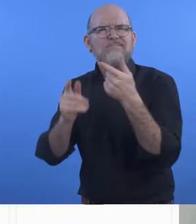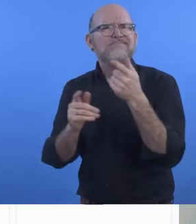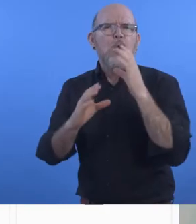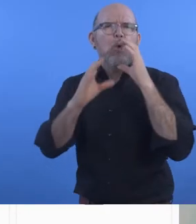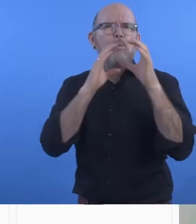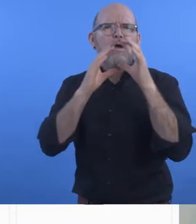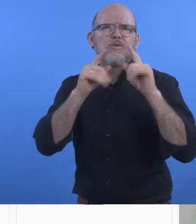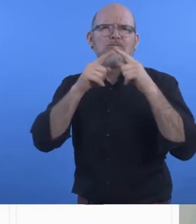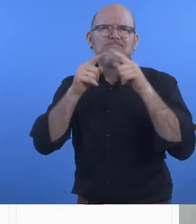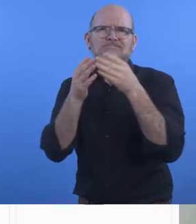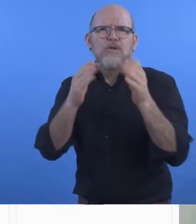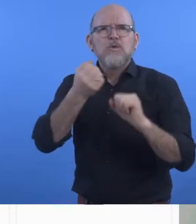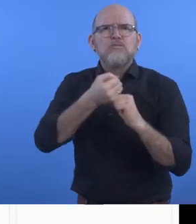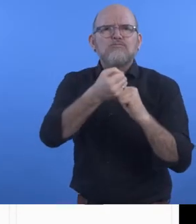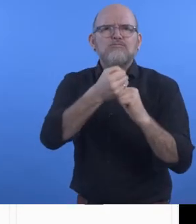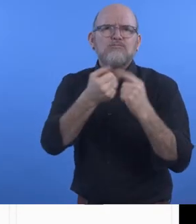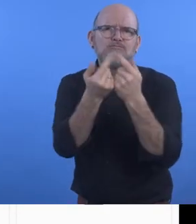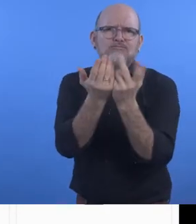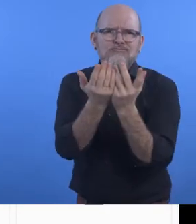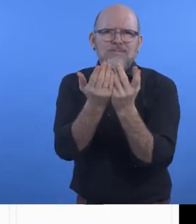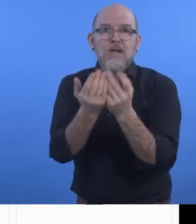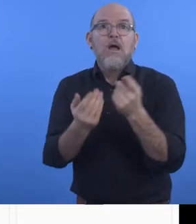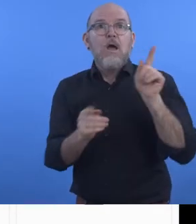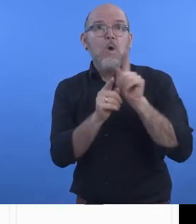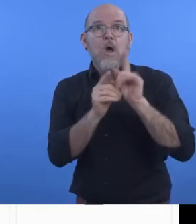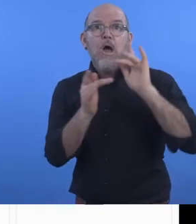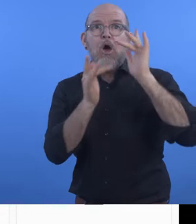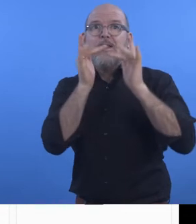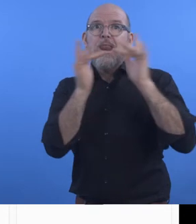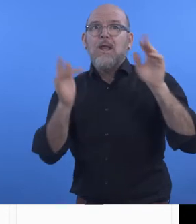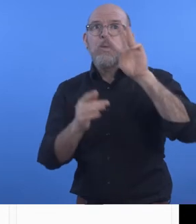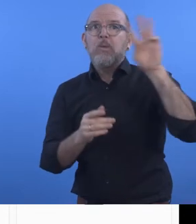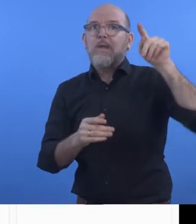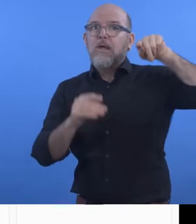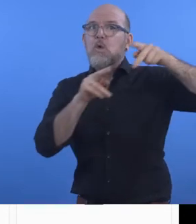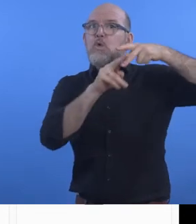online tools for their use, but also for creating your own symbols.